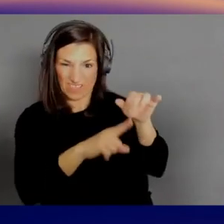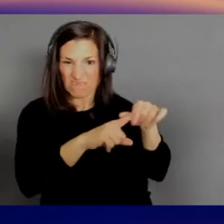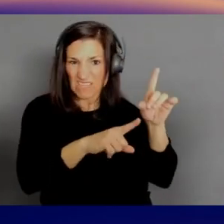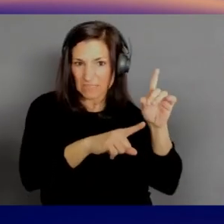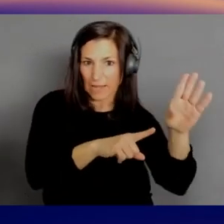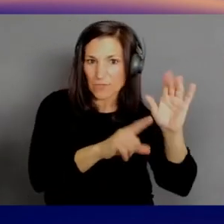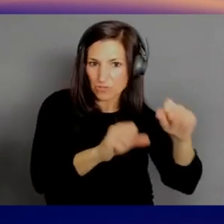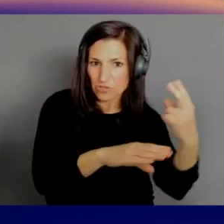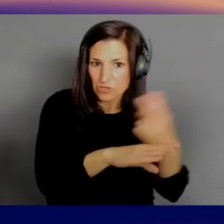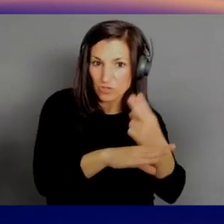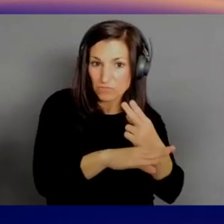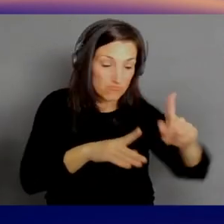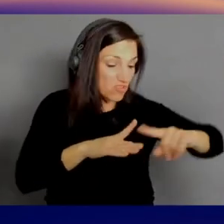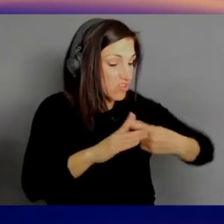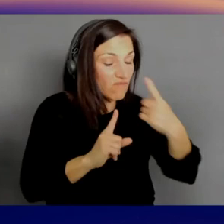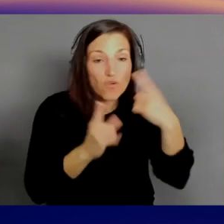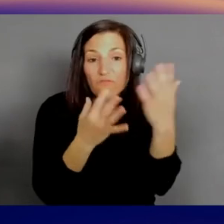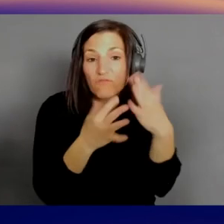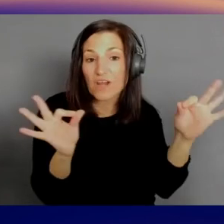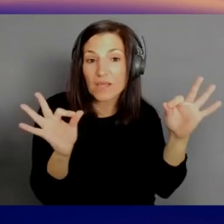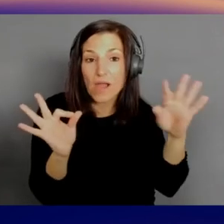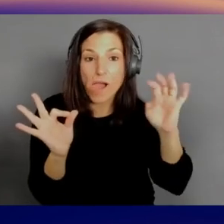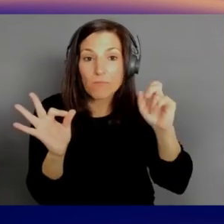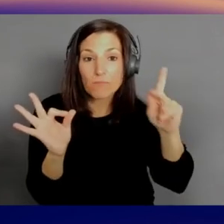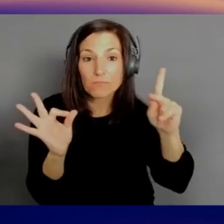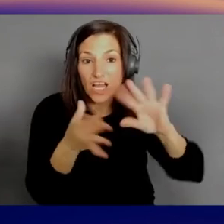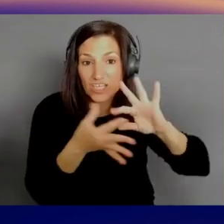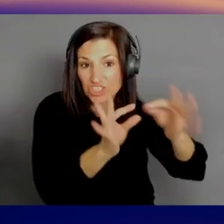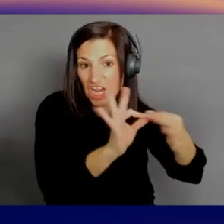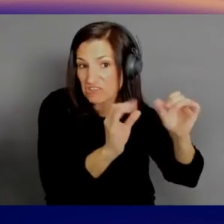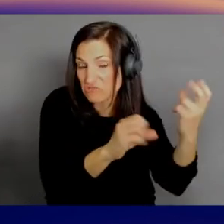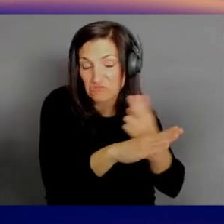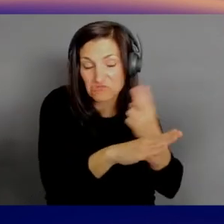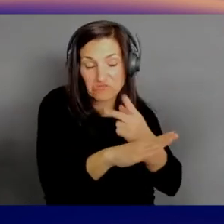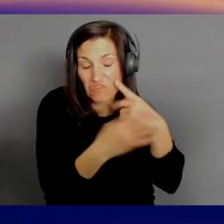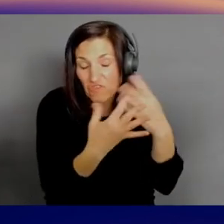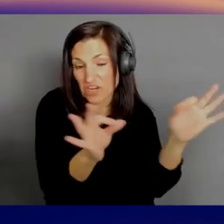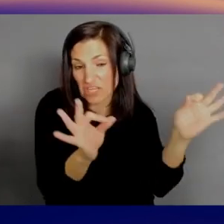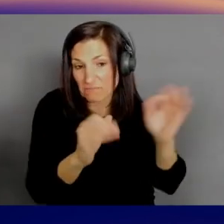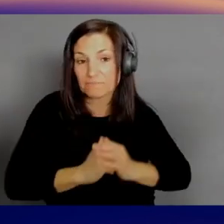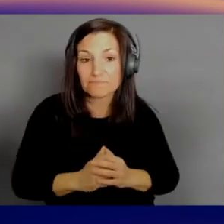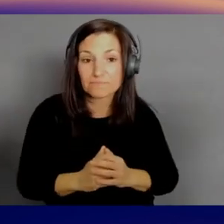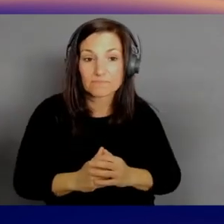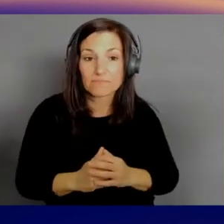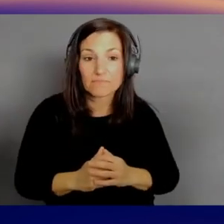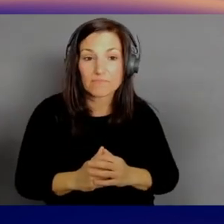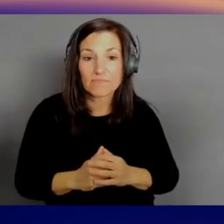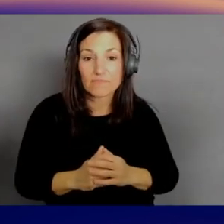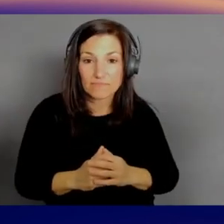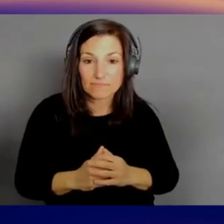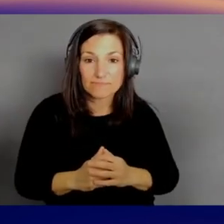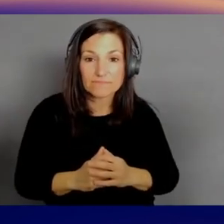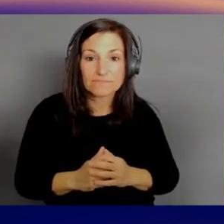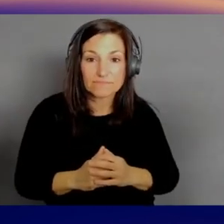with a free version of blockchain. So, and you know, I'm trying not to go down deep here. Immutable databases are important for